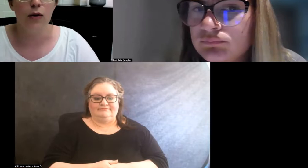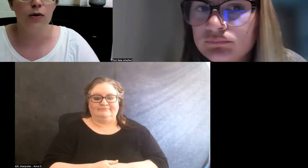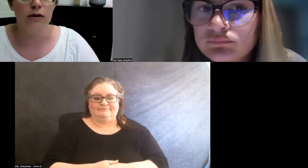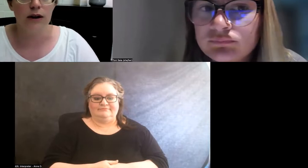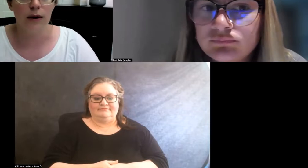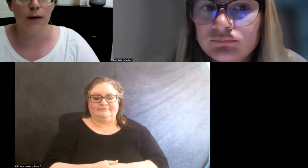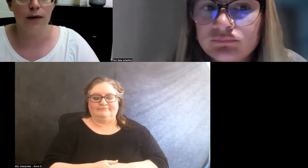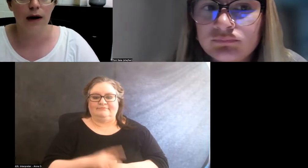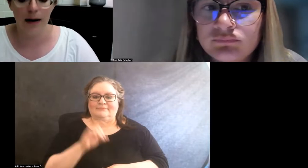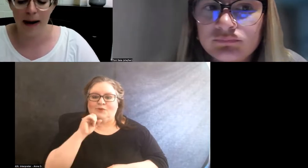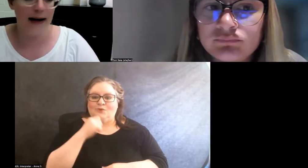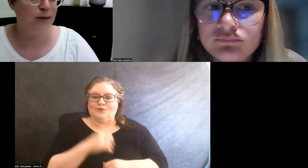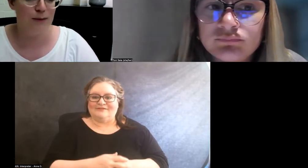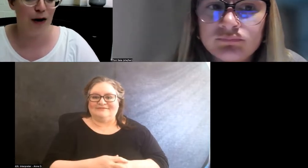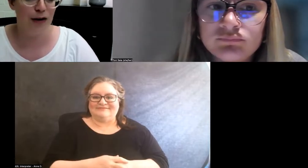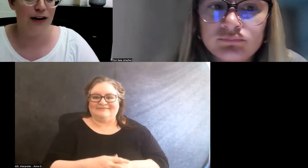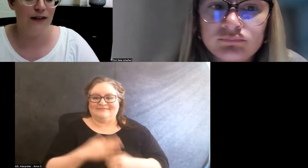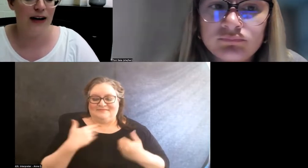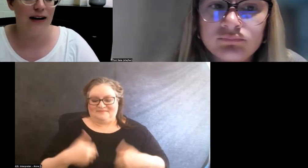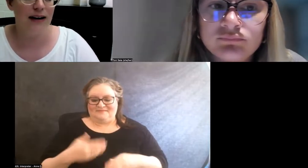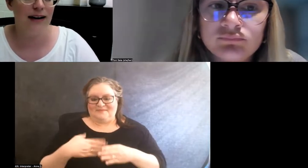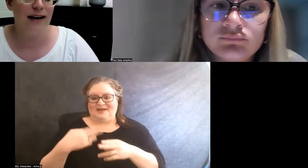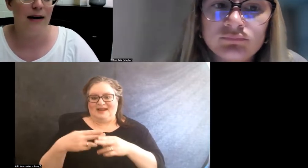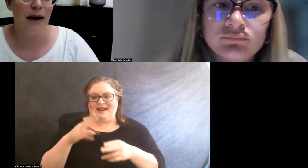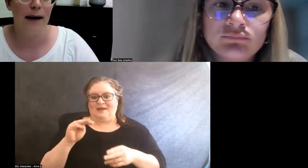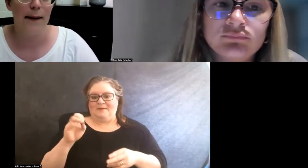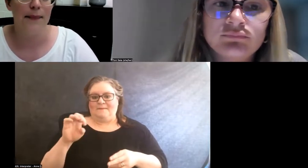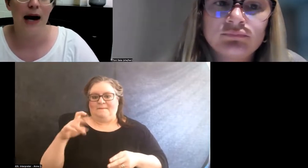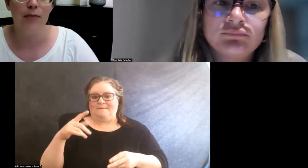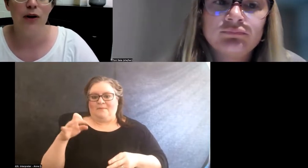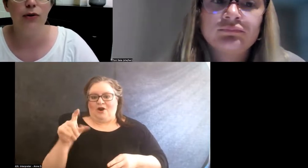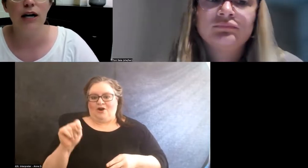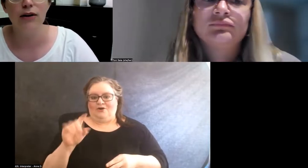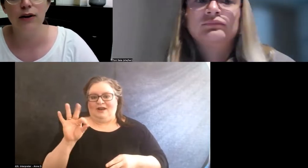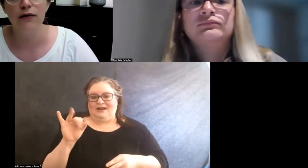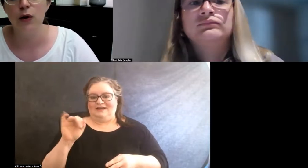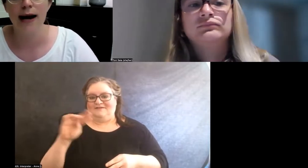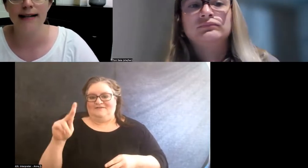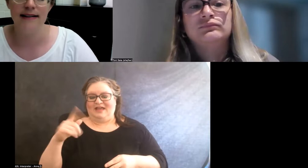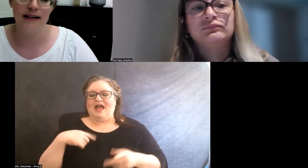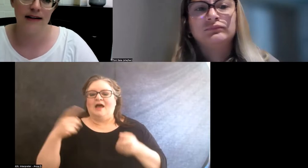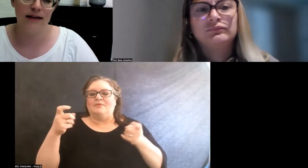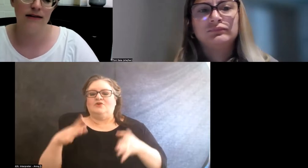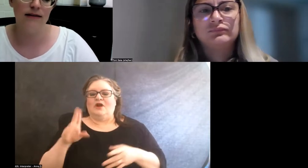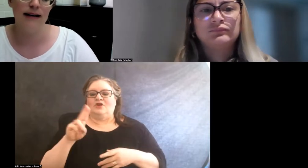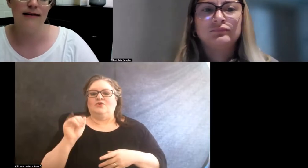Cool. So my name is Margaret Fink. I'm the director of UIC's